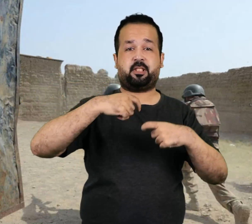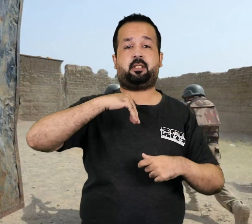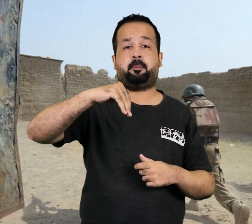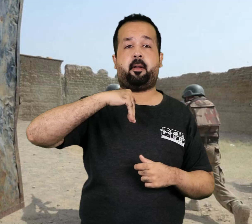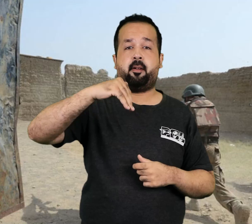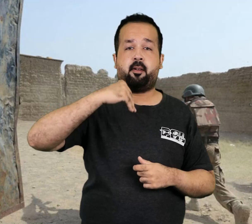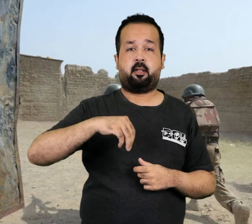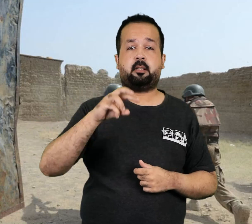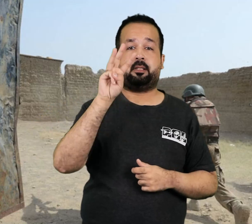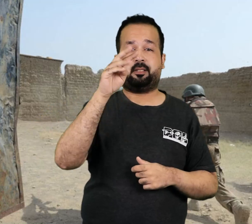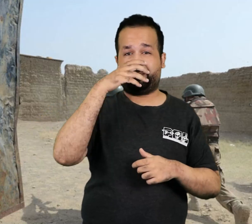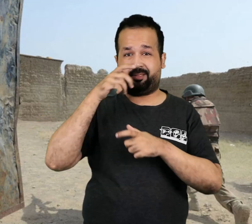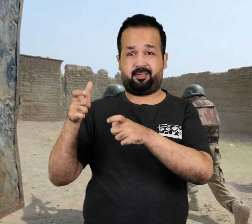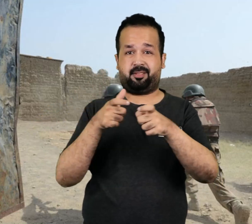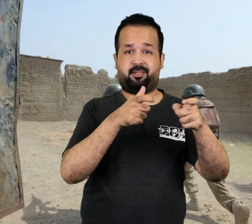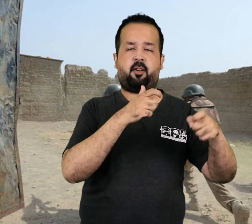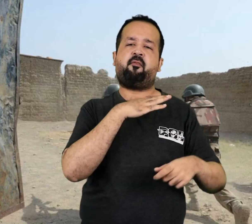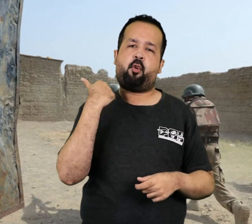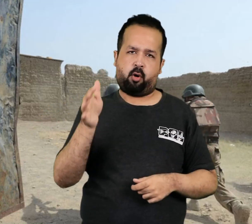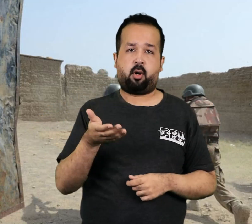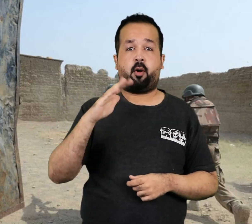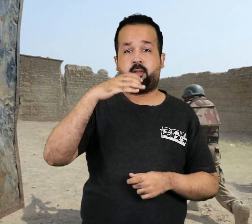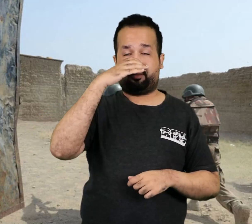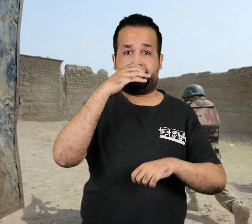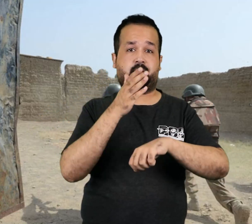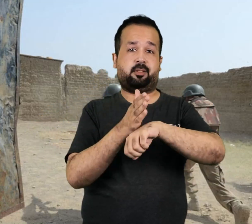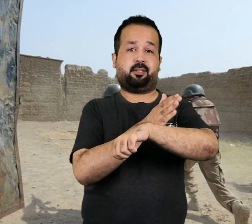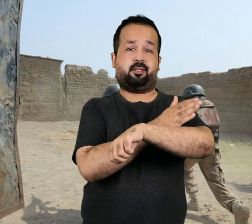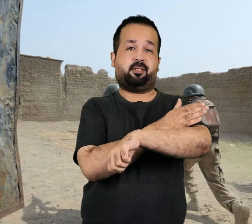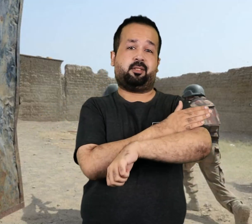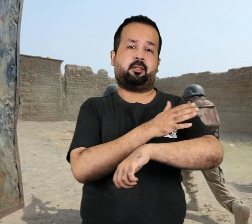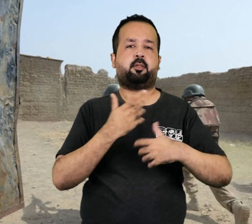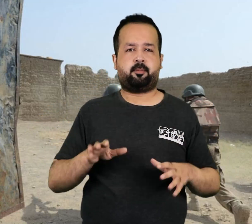Resulting in the death of three terrorists and injury of three others.